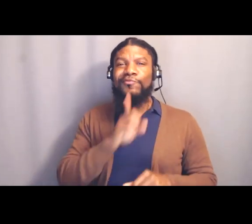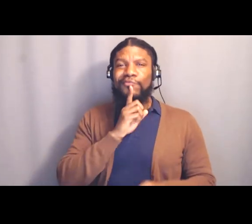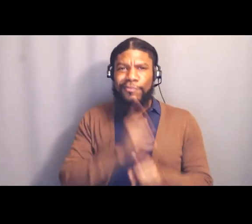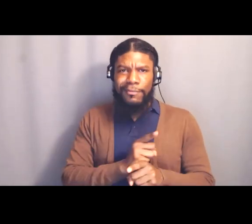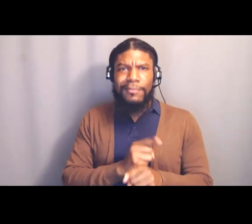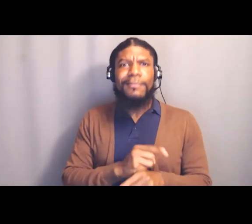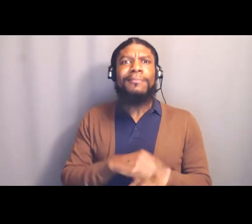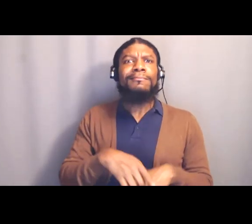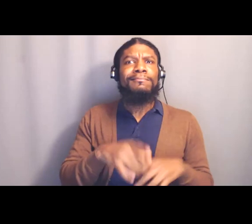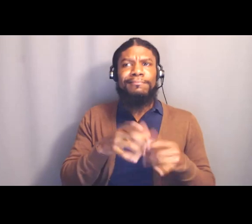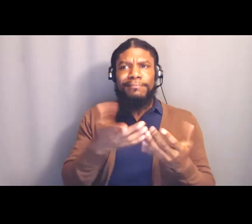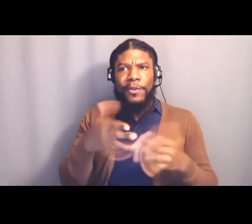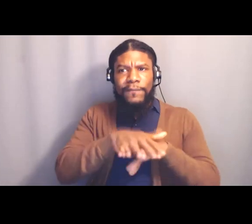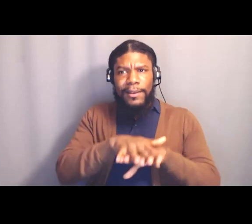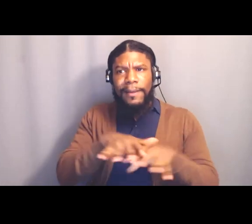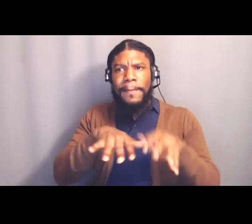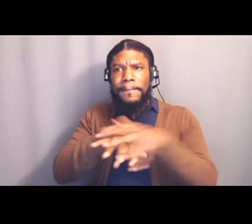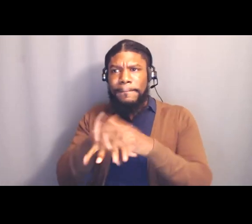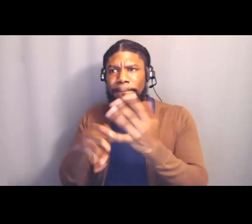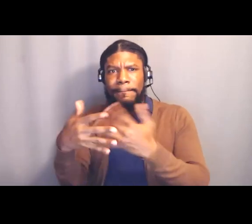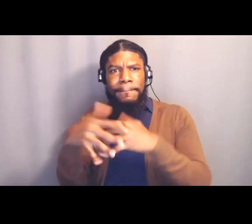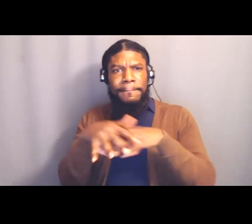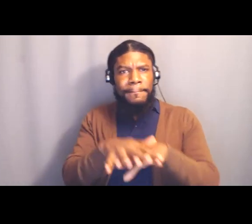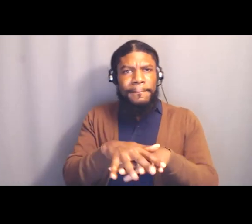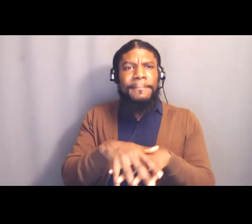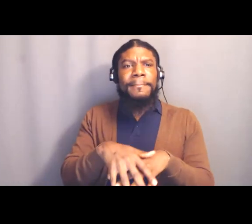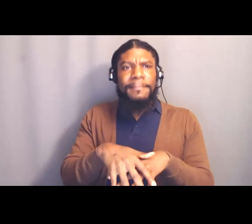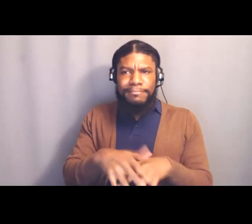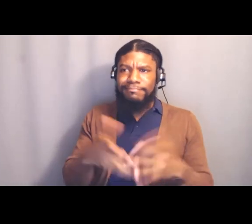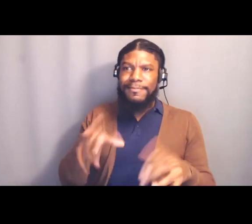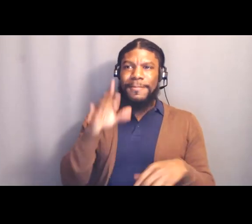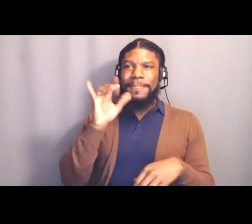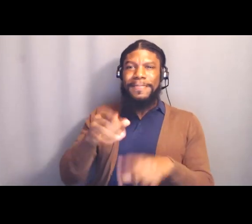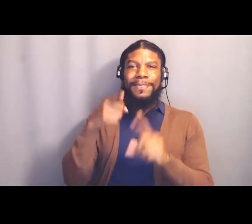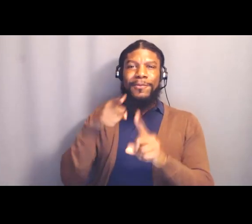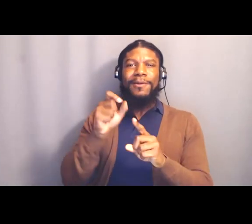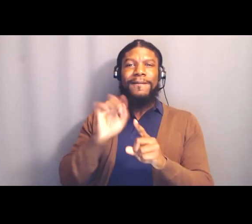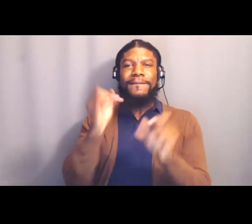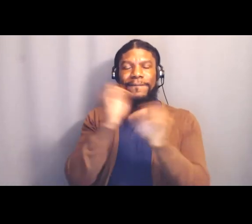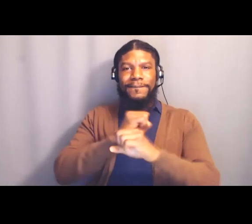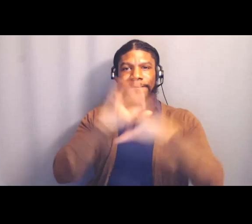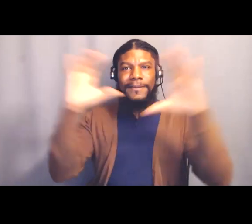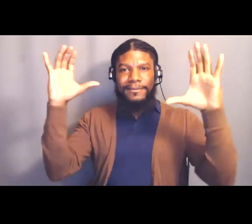and that's also part of the purpose of visioning, right? Because it helps us to determine who our people are, right?